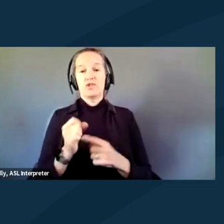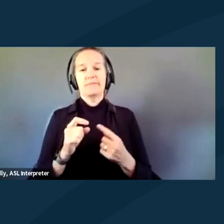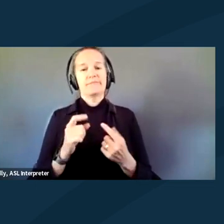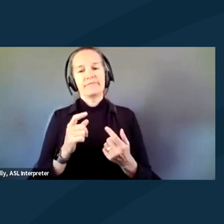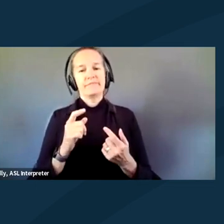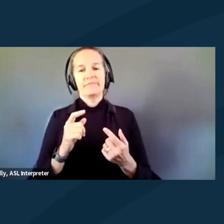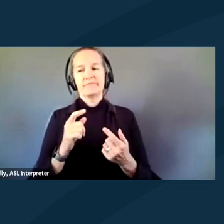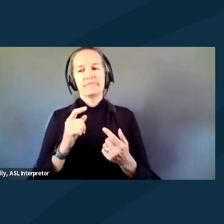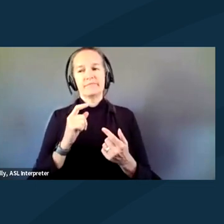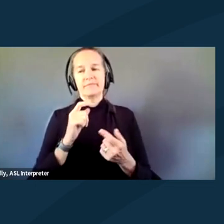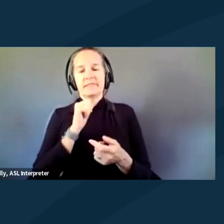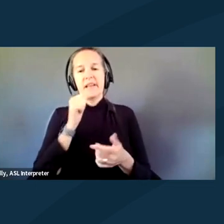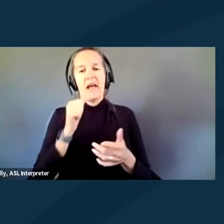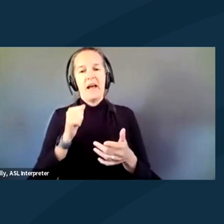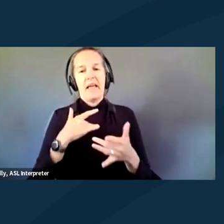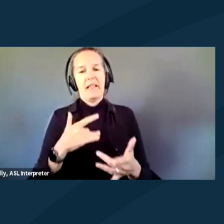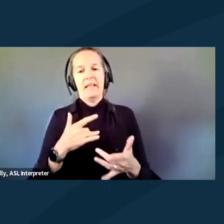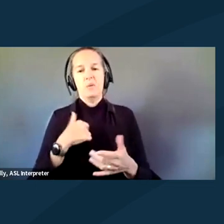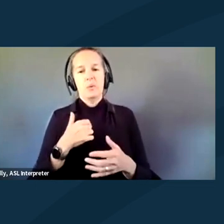that we're gonna get our needs.